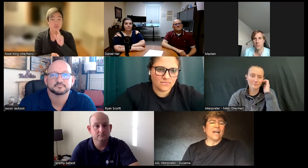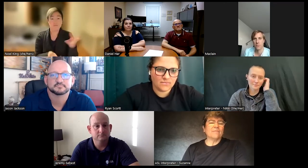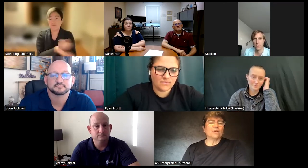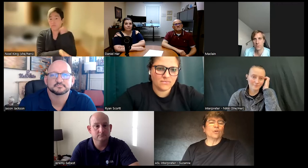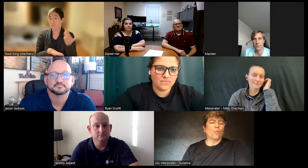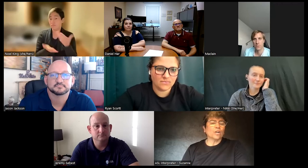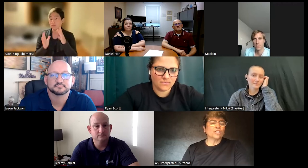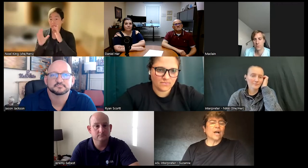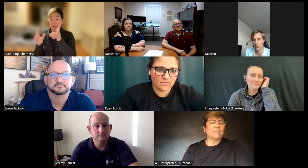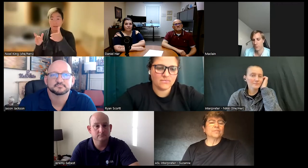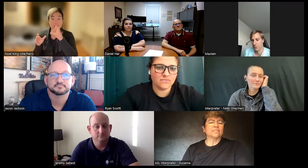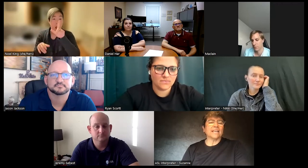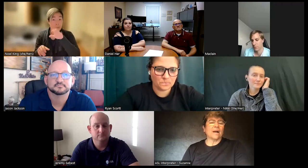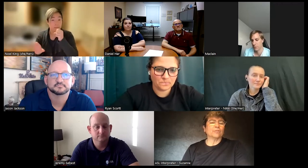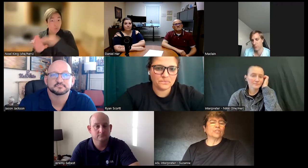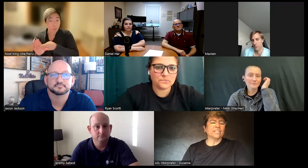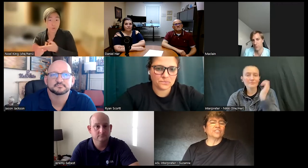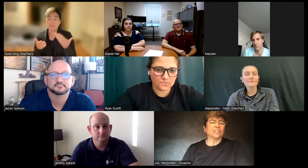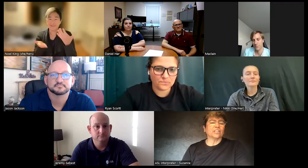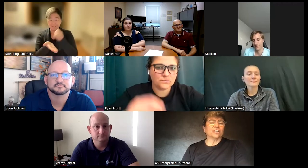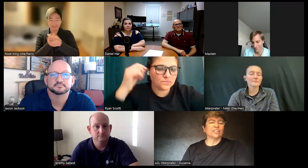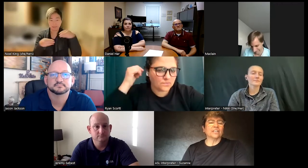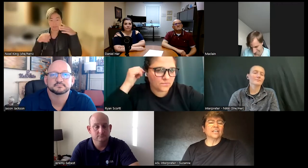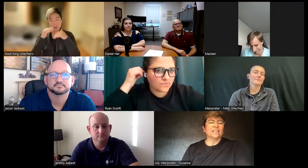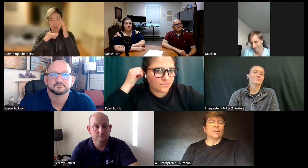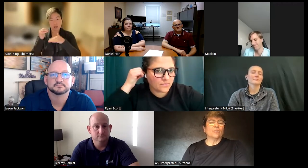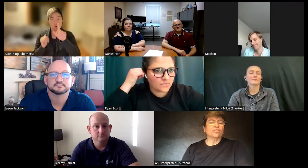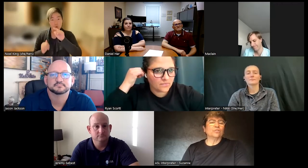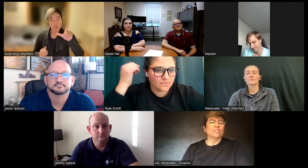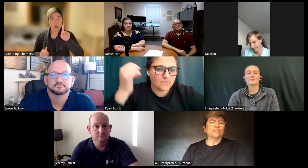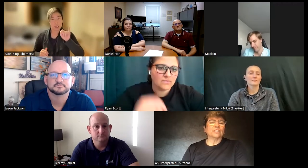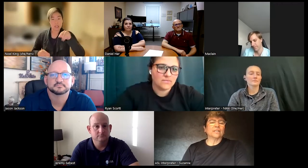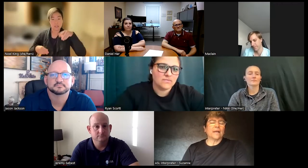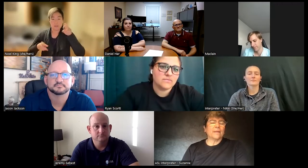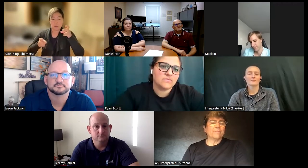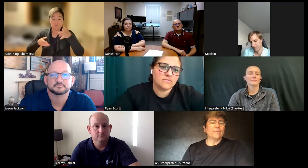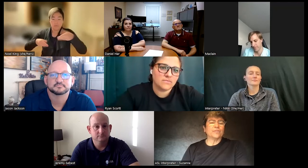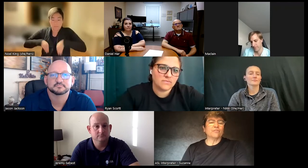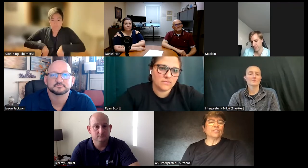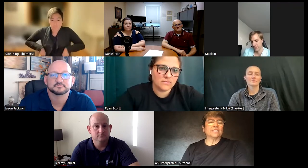time go to workshops take opportunities to learn go to different and different